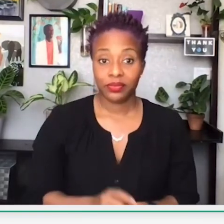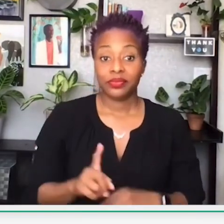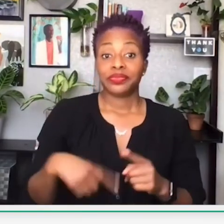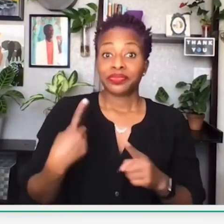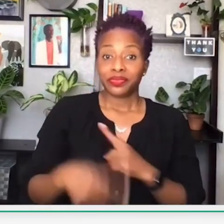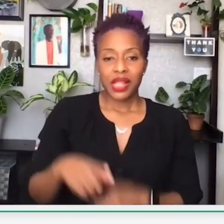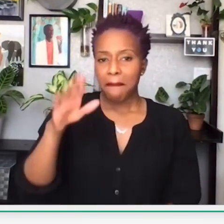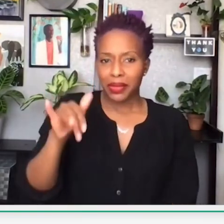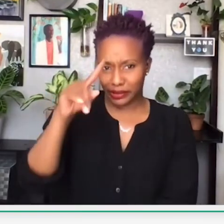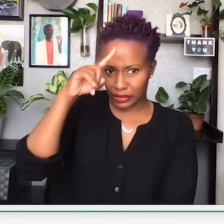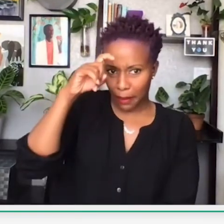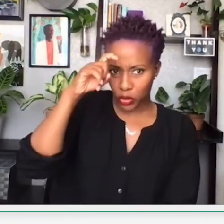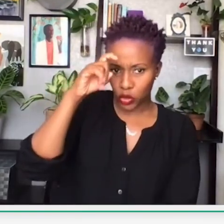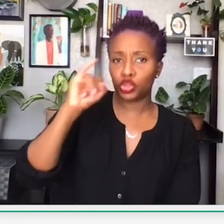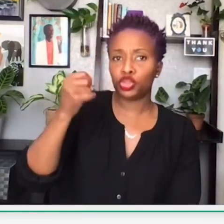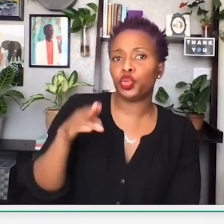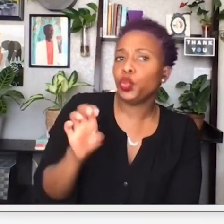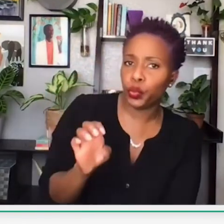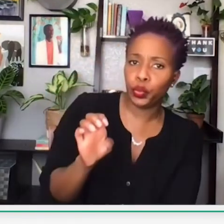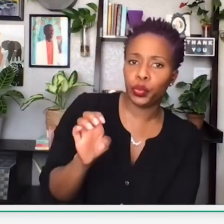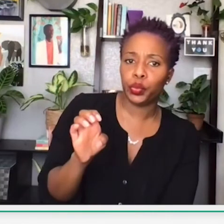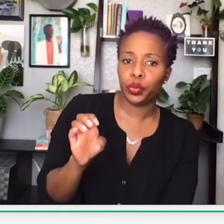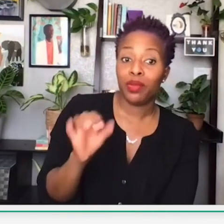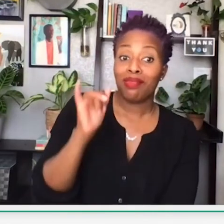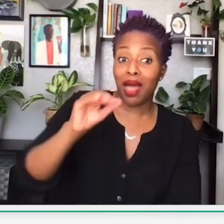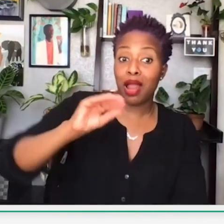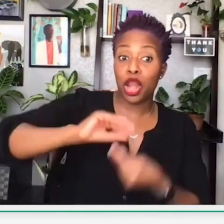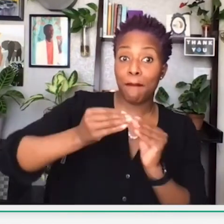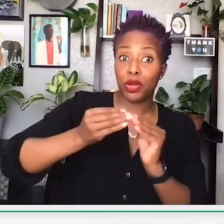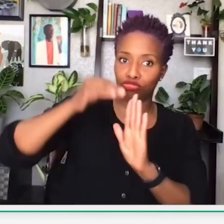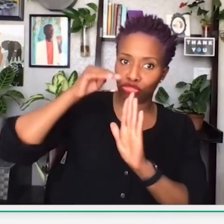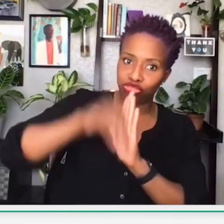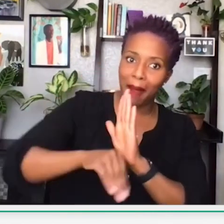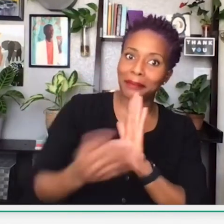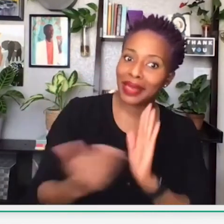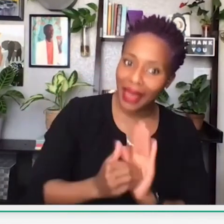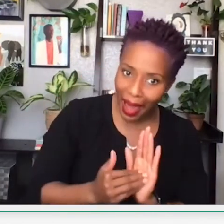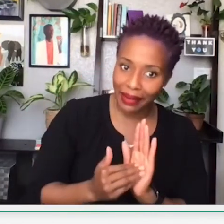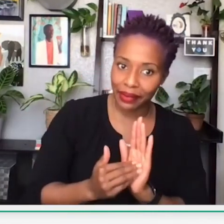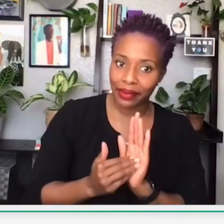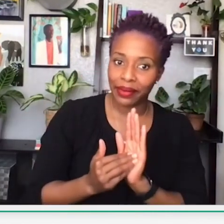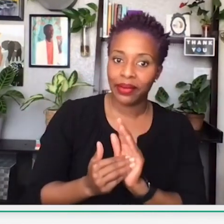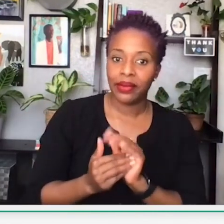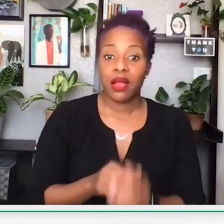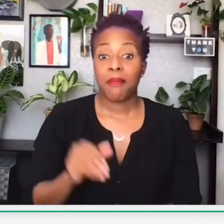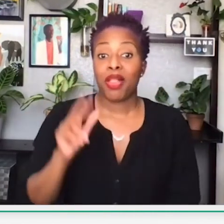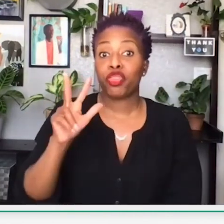were able to reopen after the shut down. By summer, by June, that number declined again.